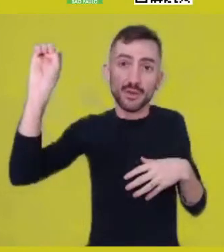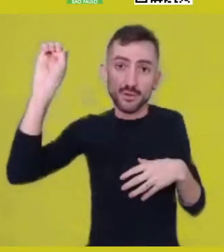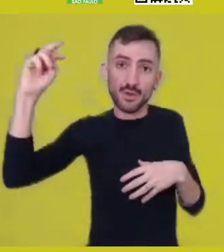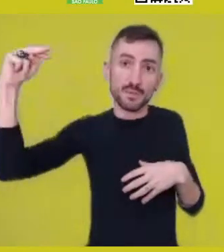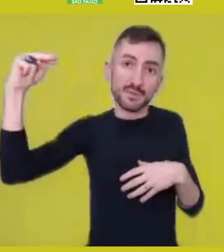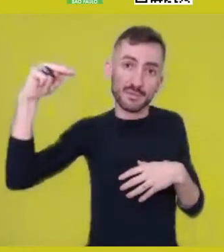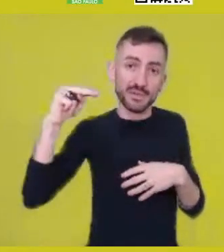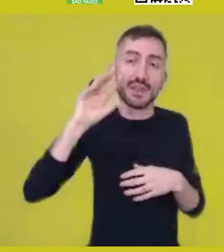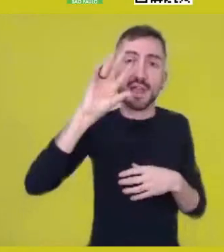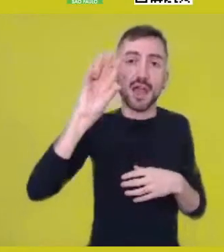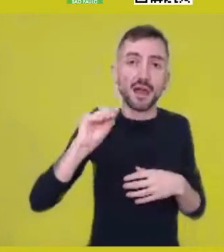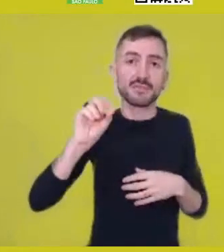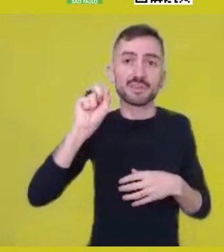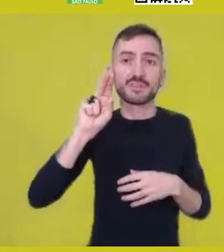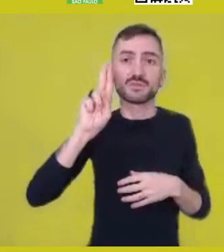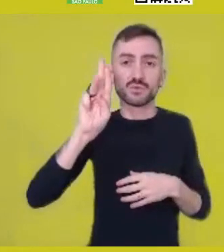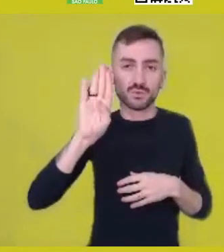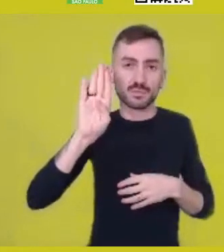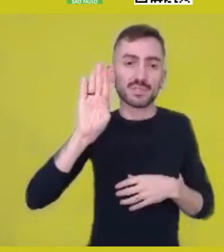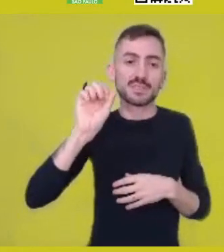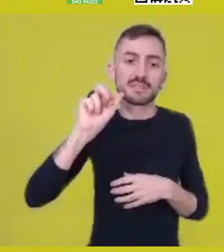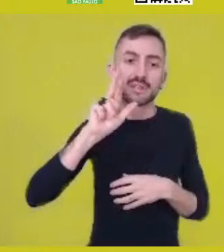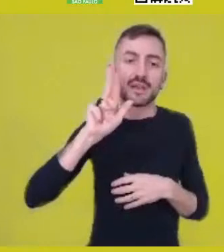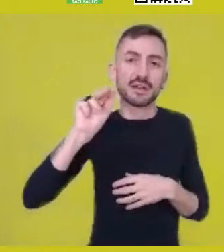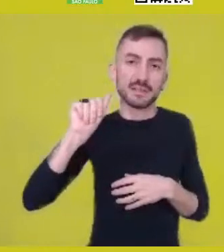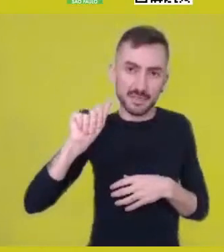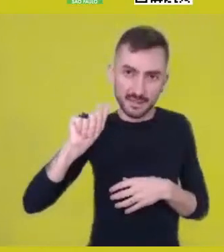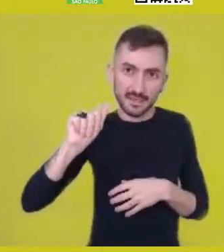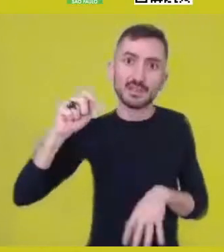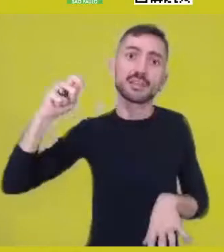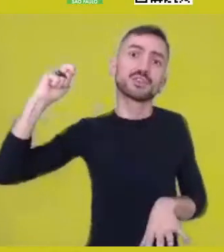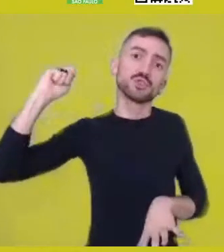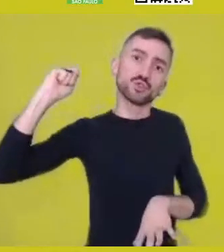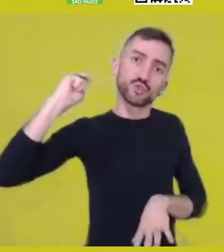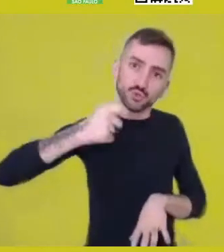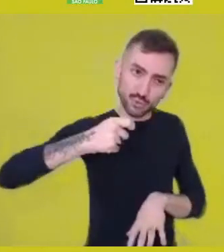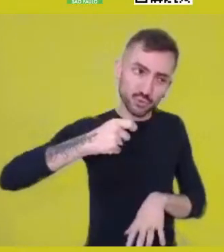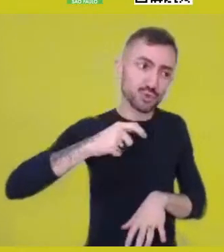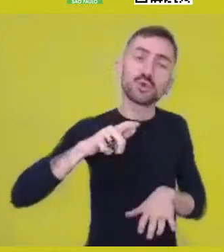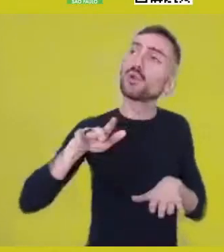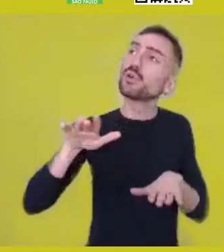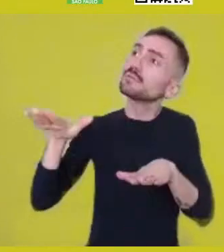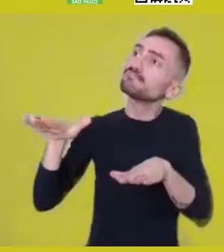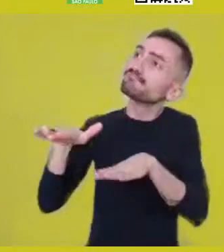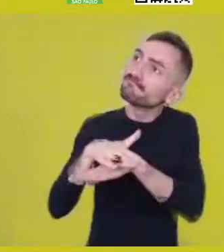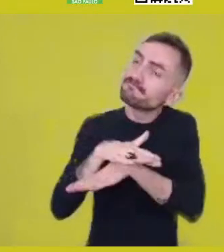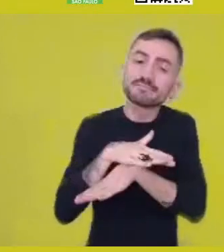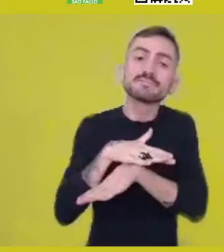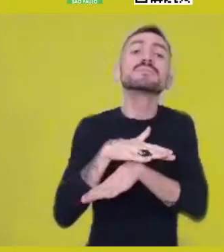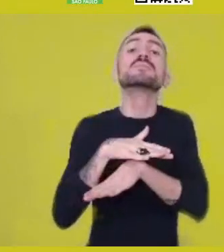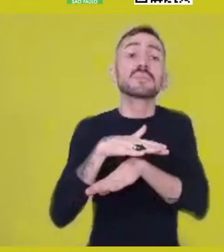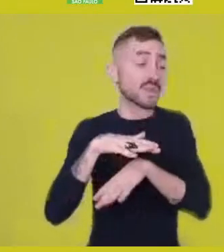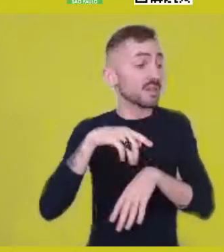let themselves be subjugated, be unrealized, be de-humanized